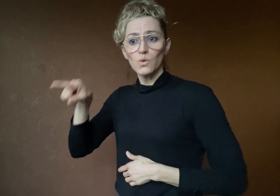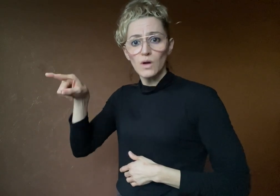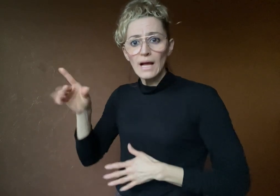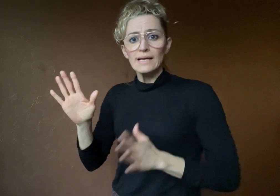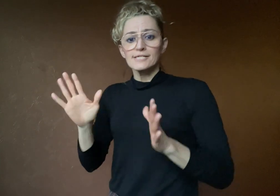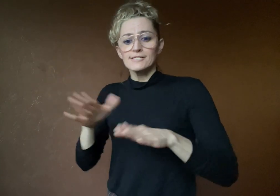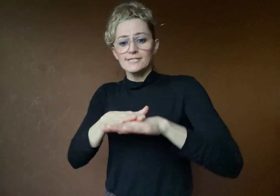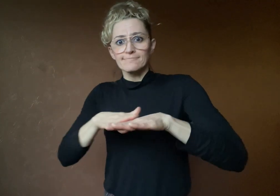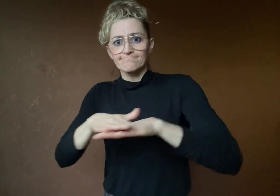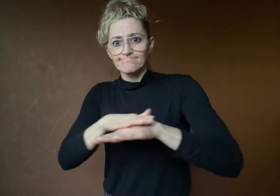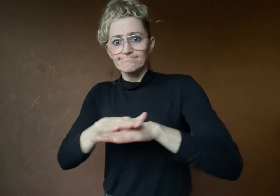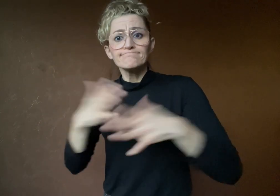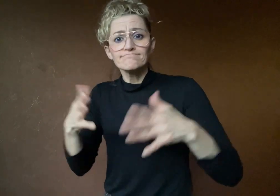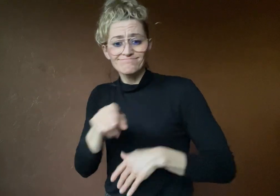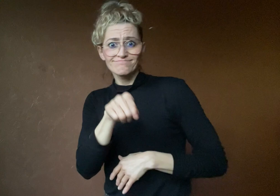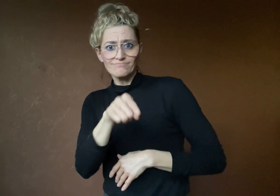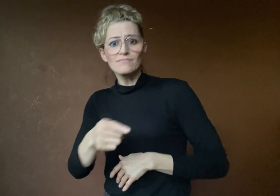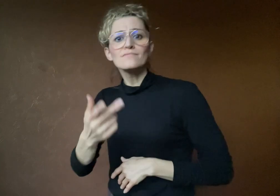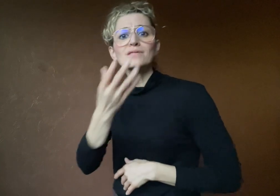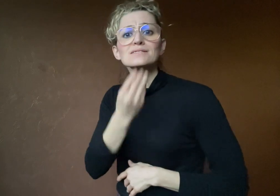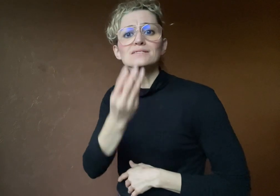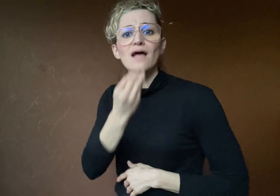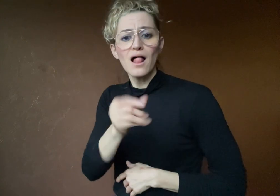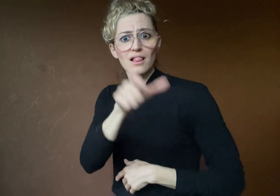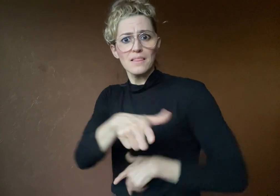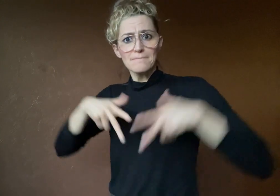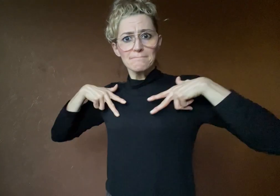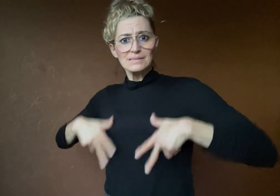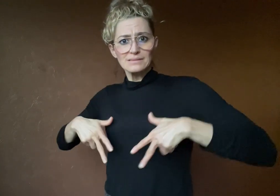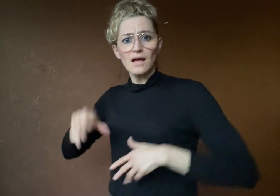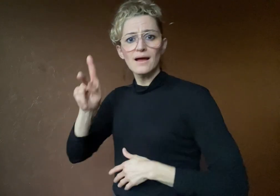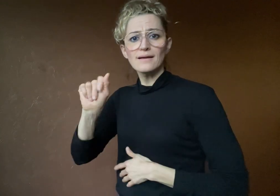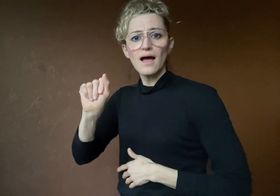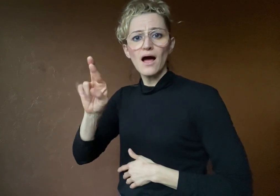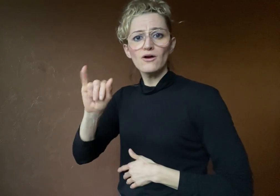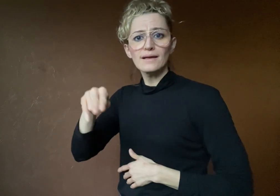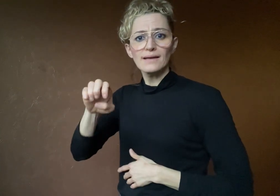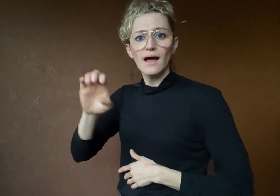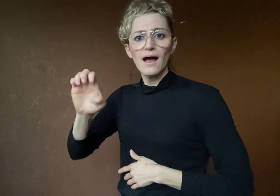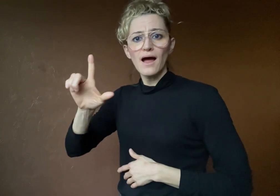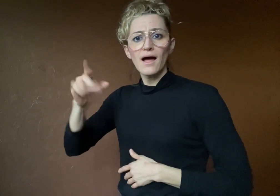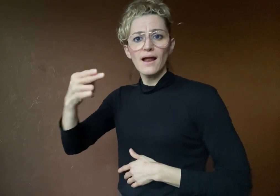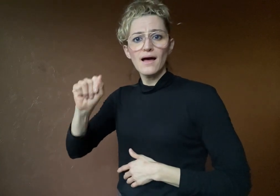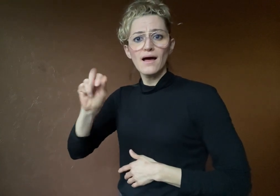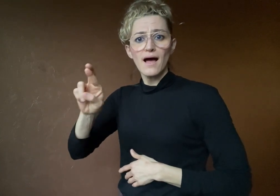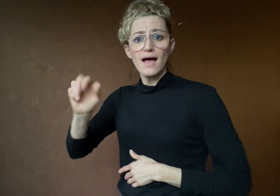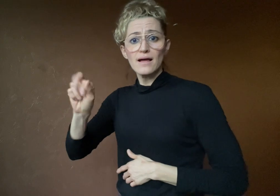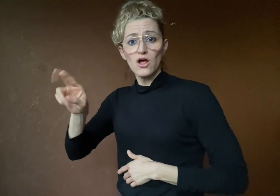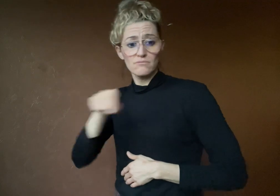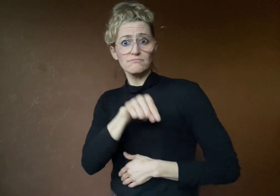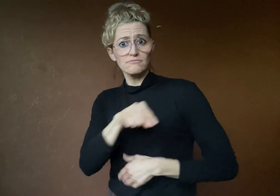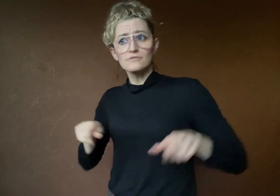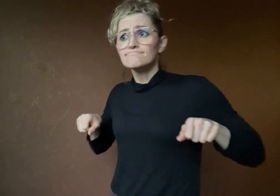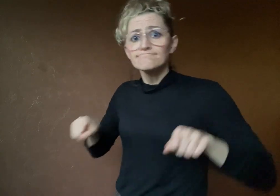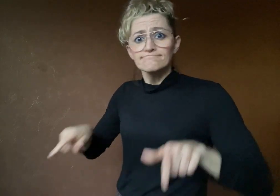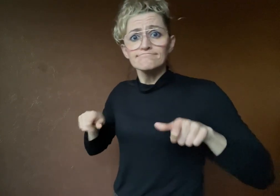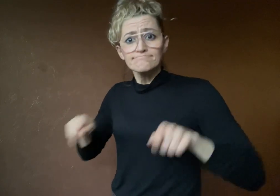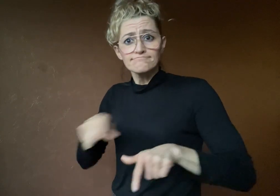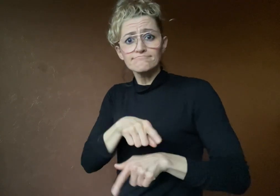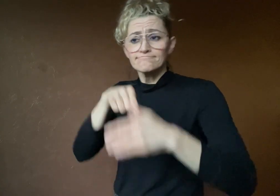to Israeli minister Karine Elharrar, a wheelchair user